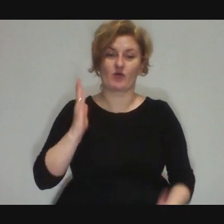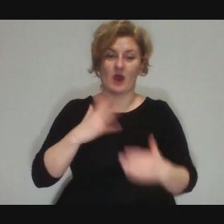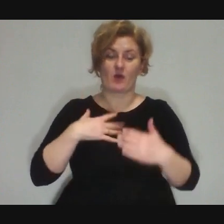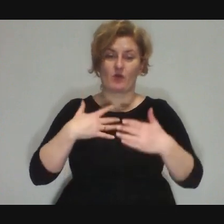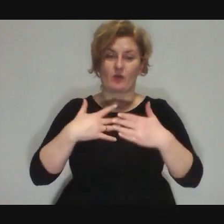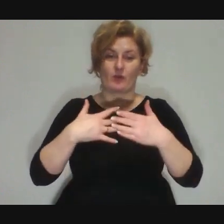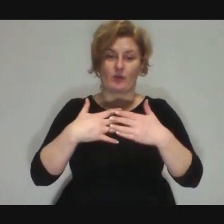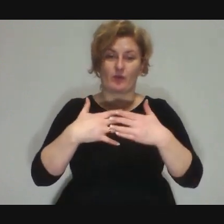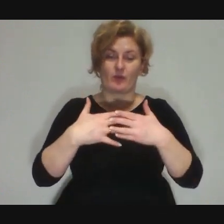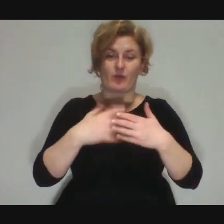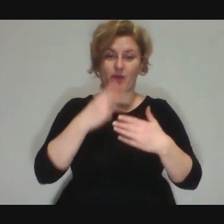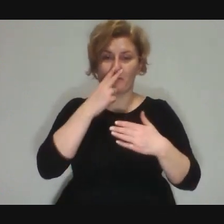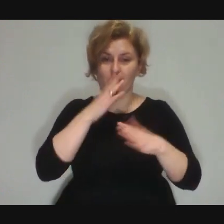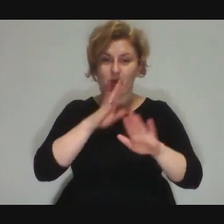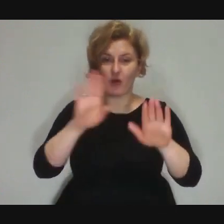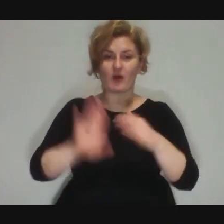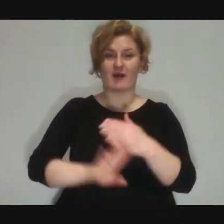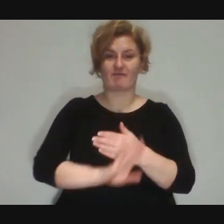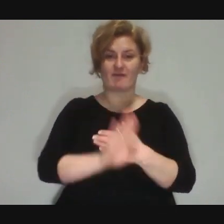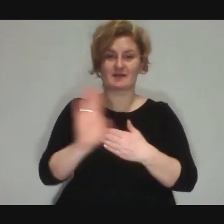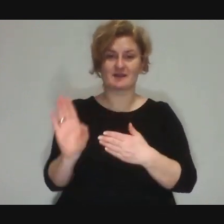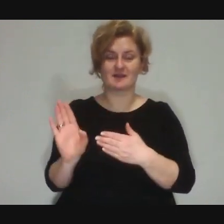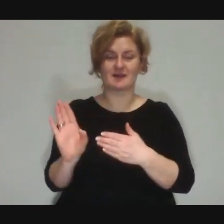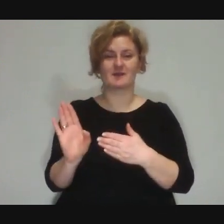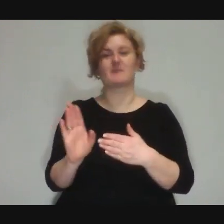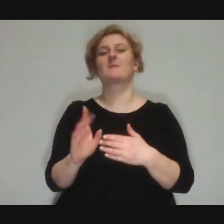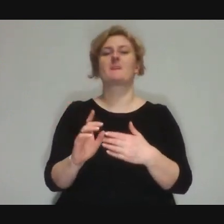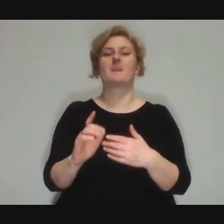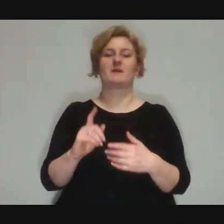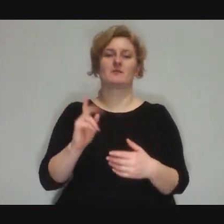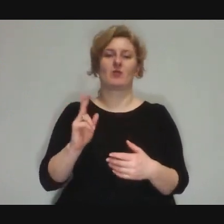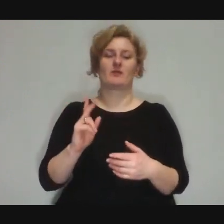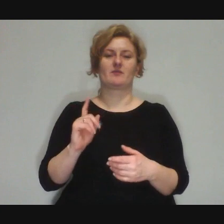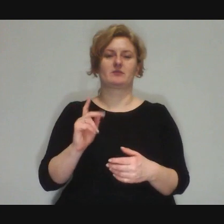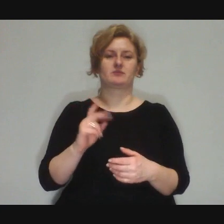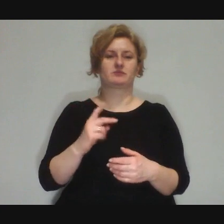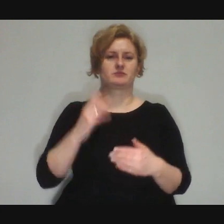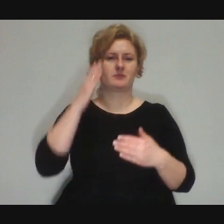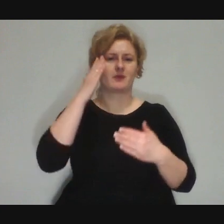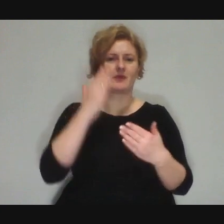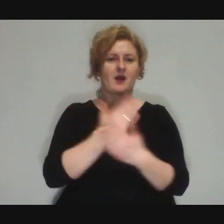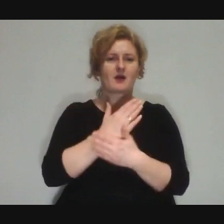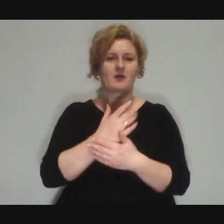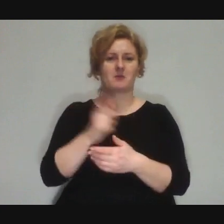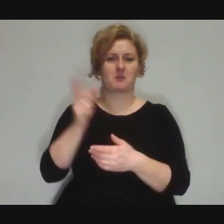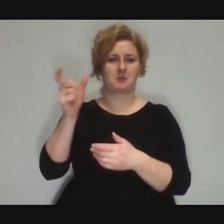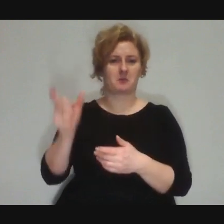it suddenly turns out that someone's starting to work on themselves,